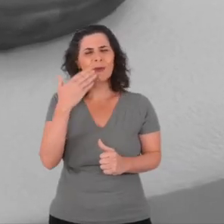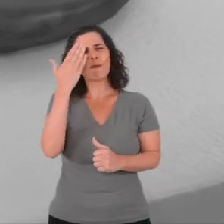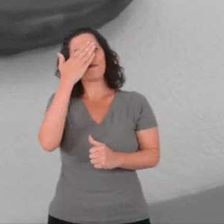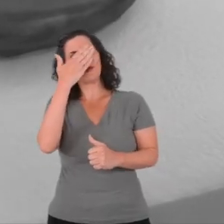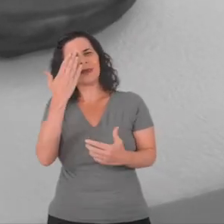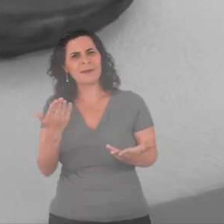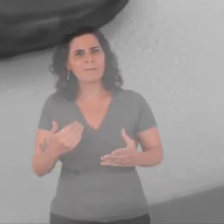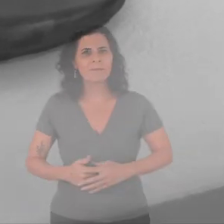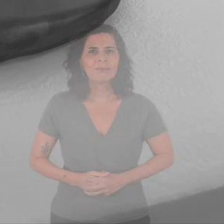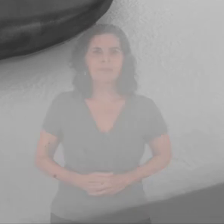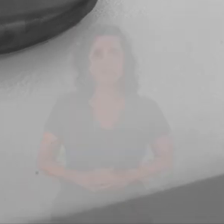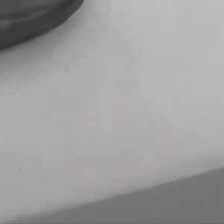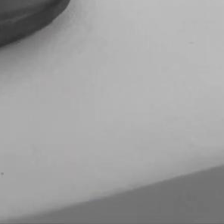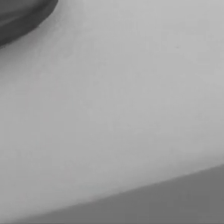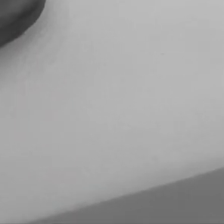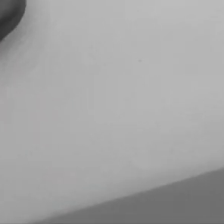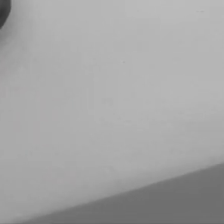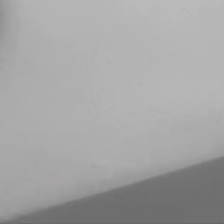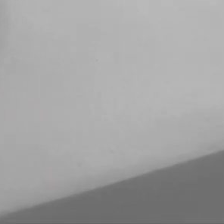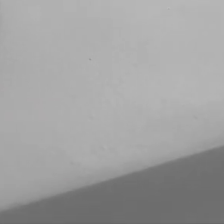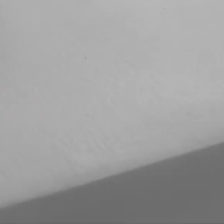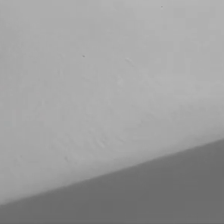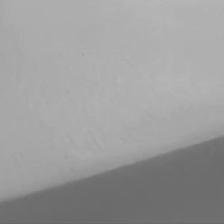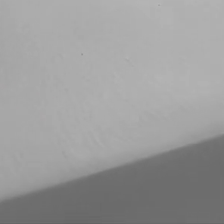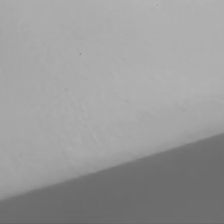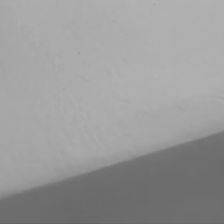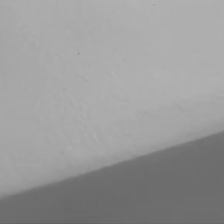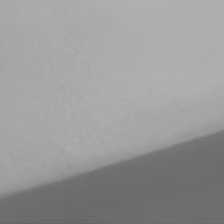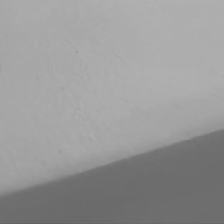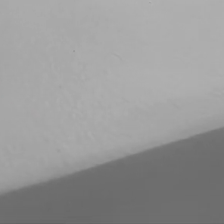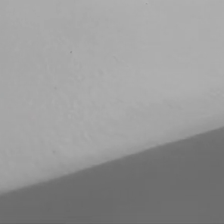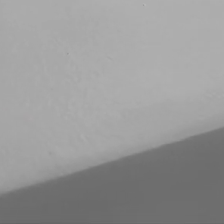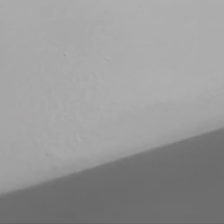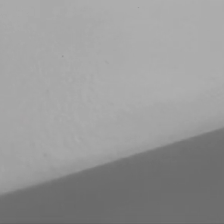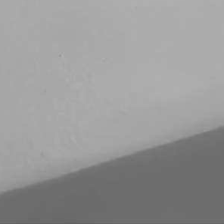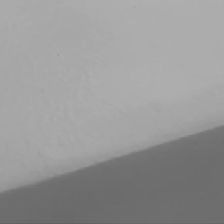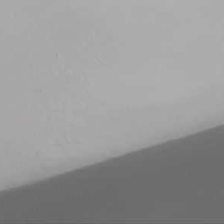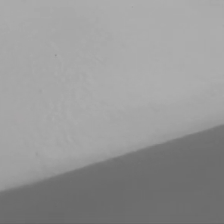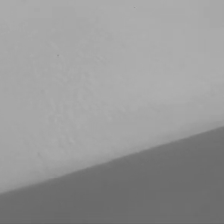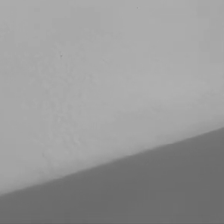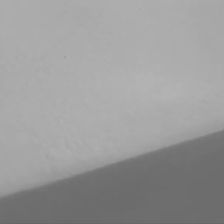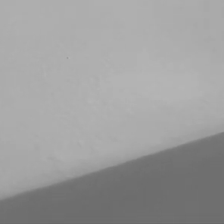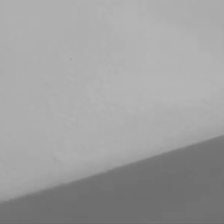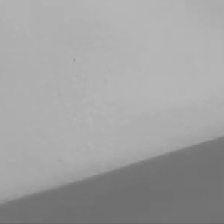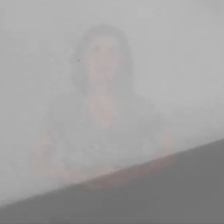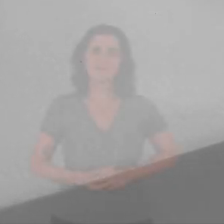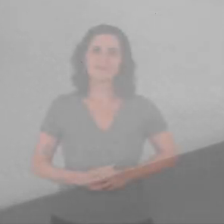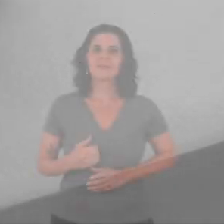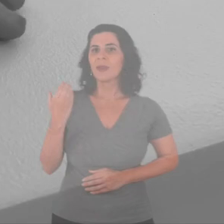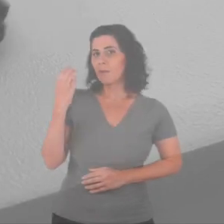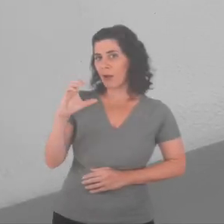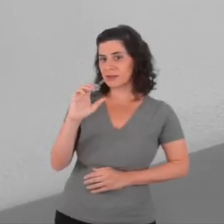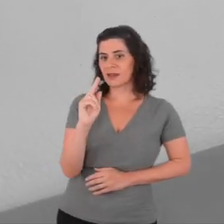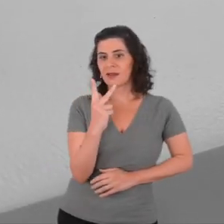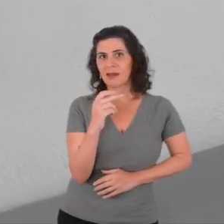[Hands run over the "Tactile Silence" sculpture.] [Post by Helena Rosa]